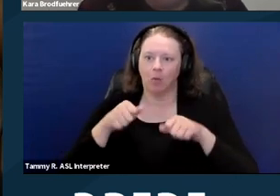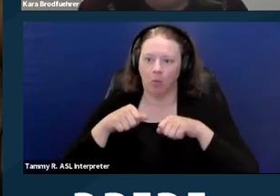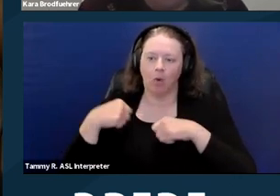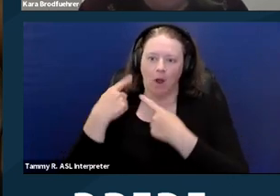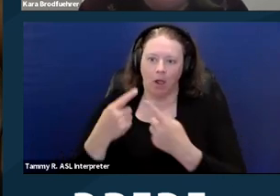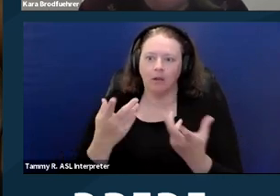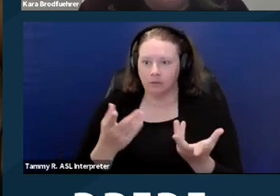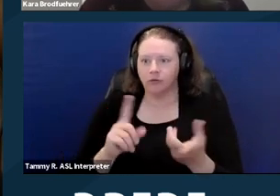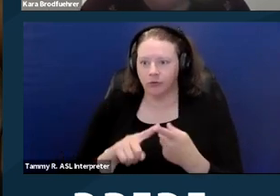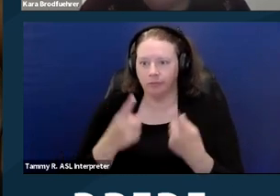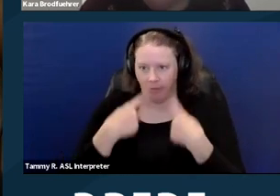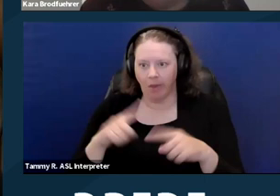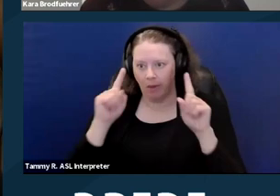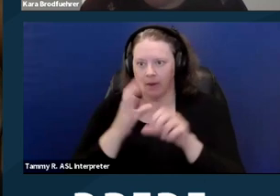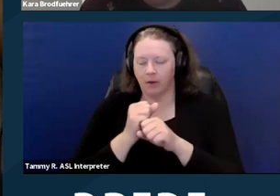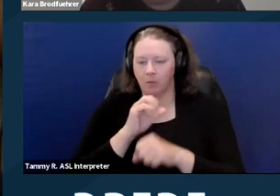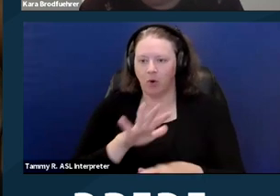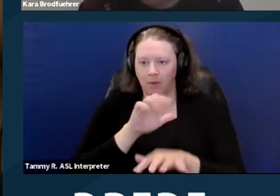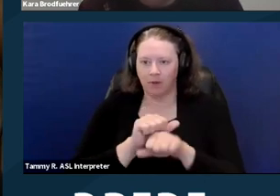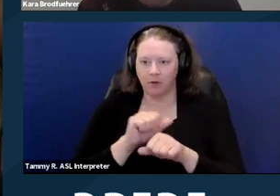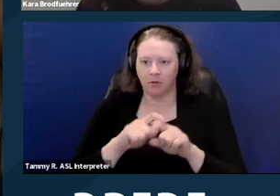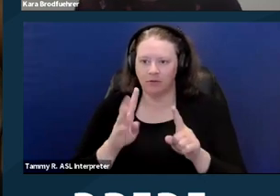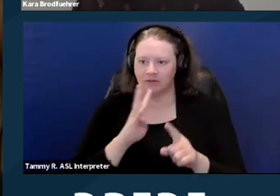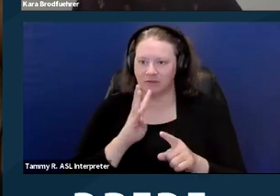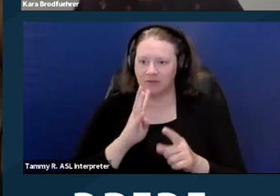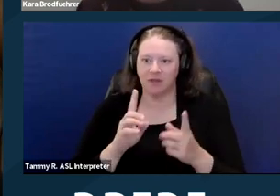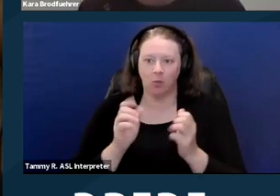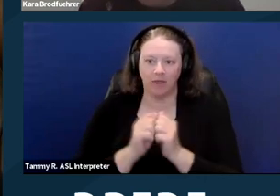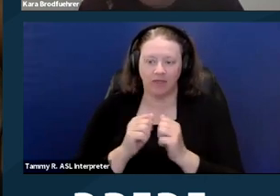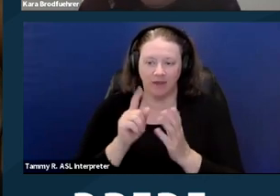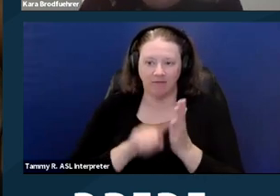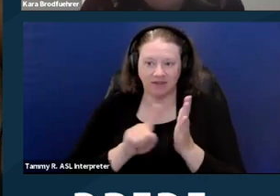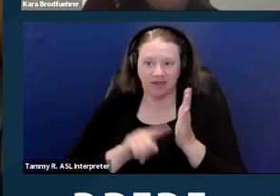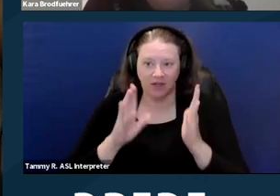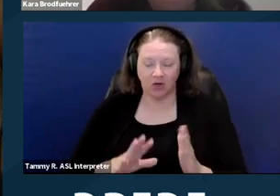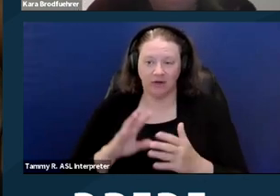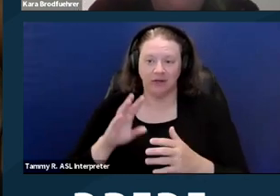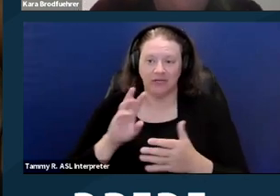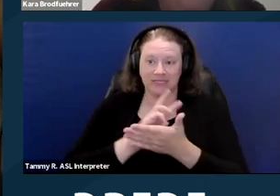to speak to an investigator. It could be six, eight weeks, sometimes a little longer.